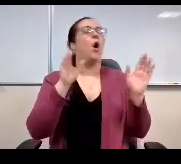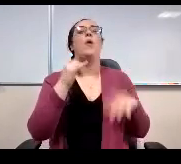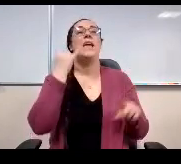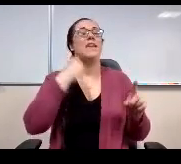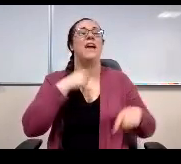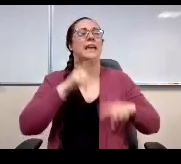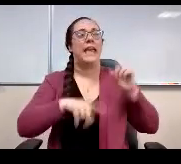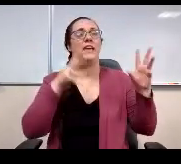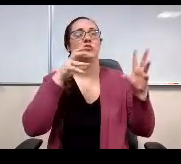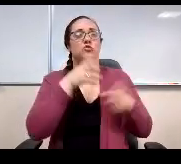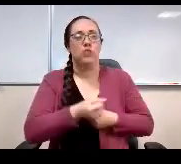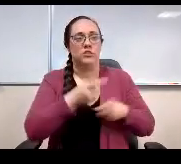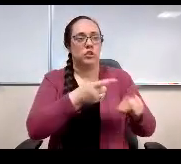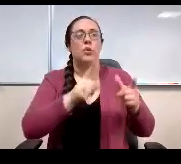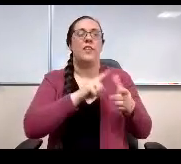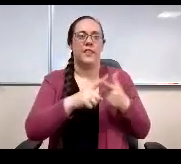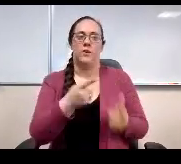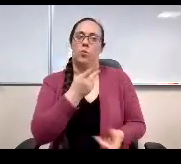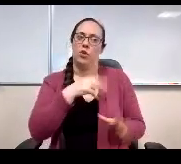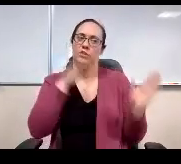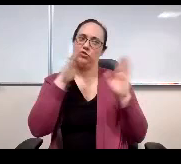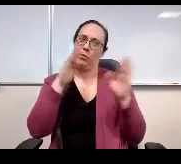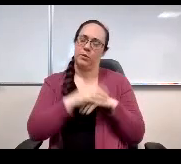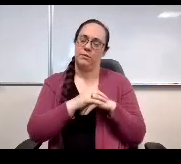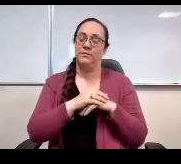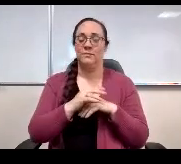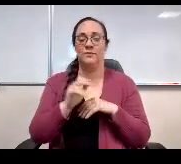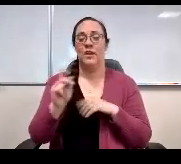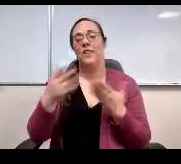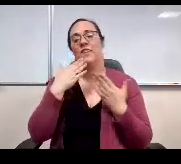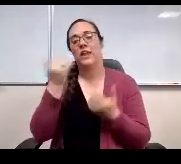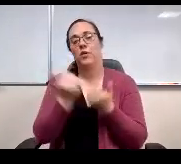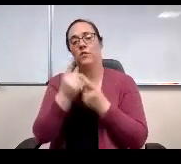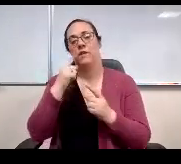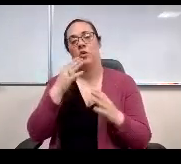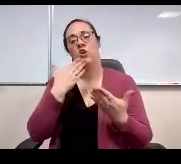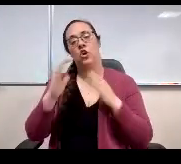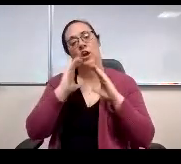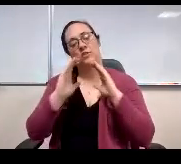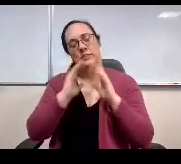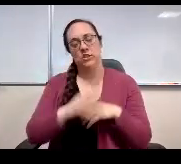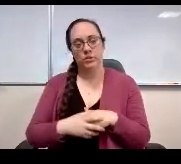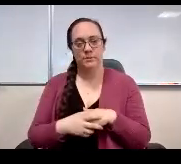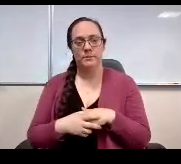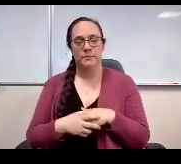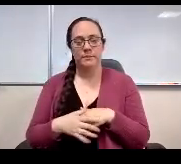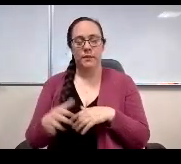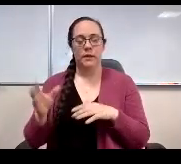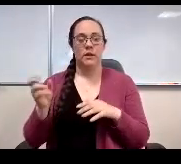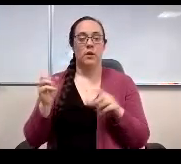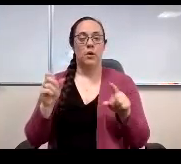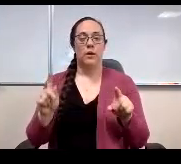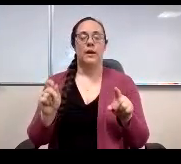Thanks you guys. Thanks for a good conversation. Yeah, alright, so that was eight a we're going to